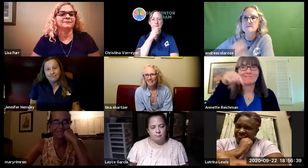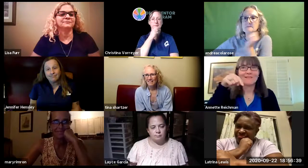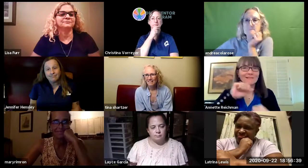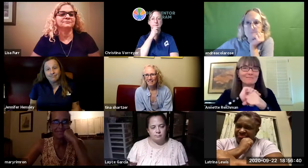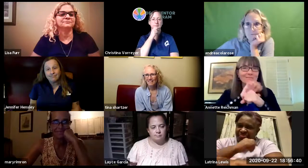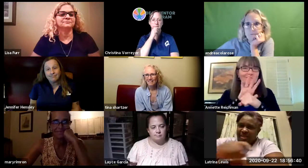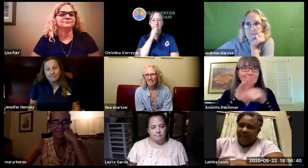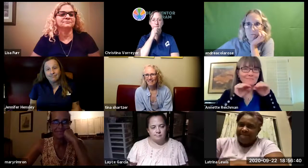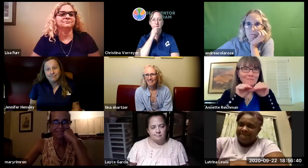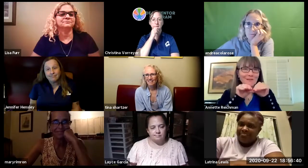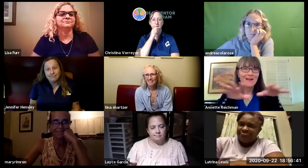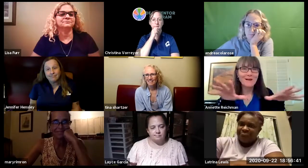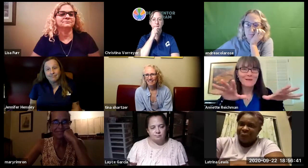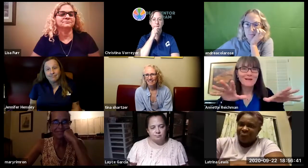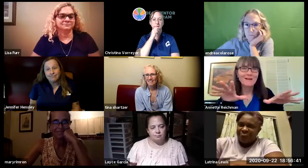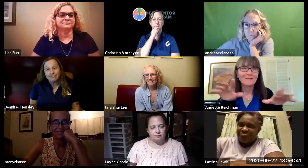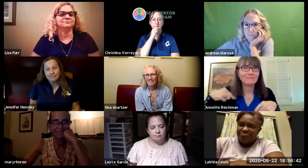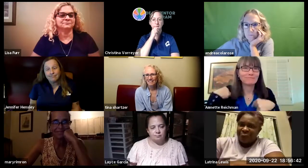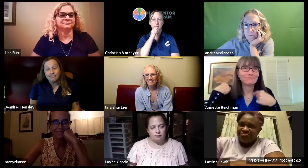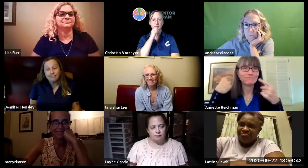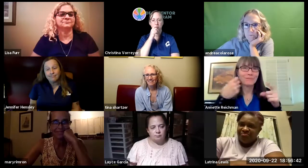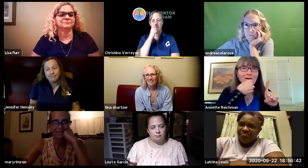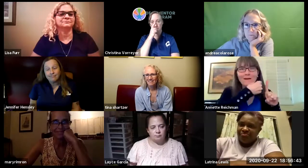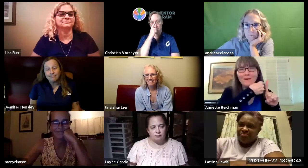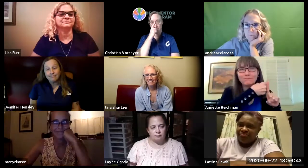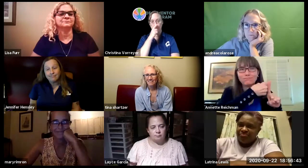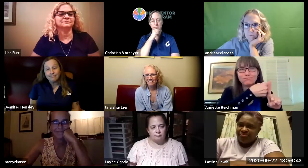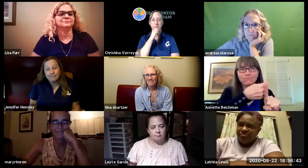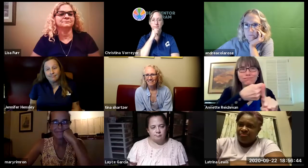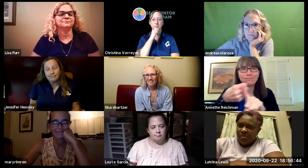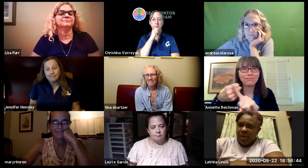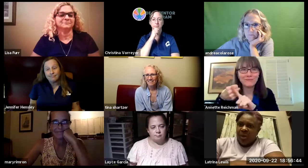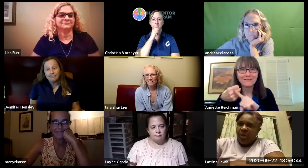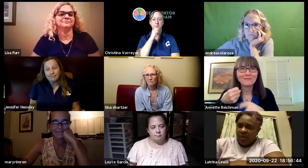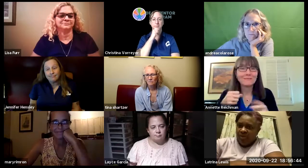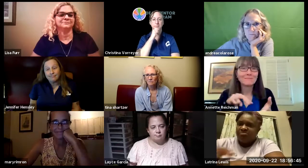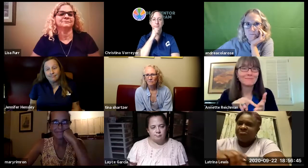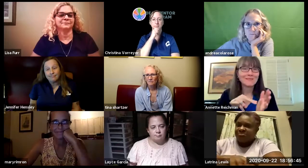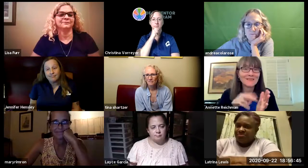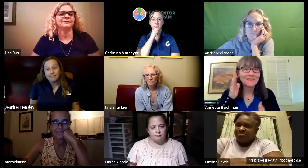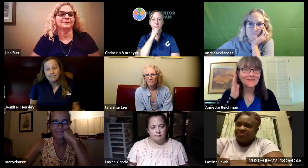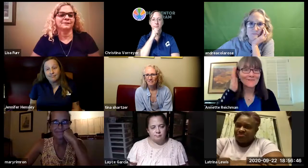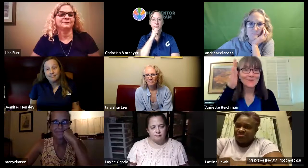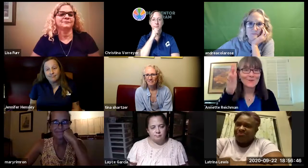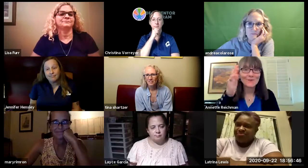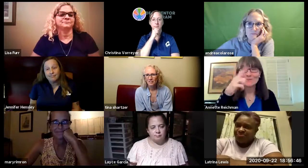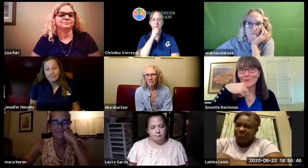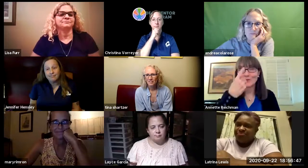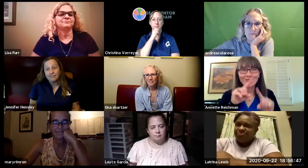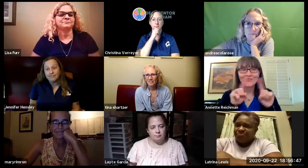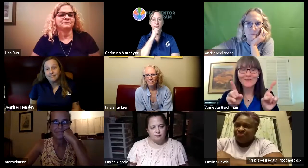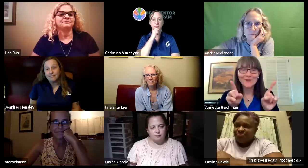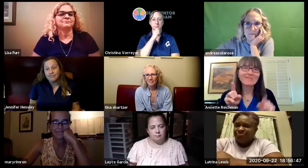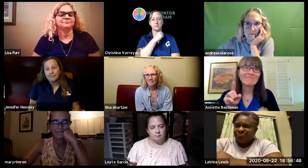yes so with this pandemic